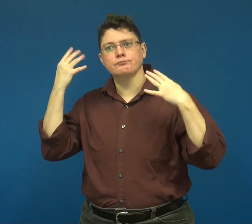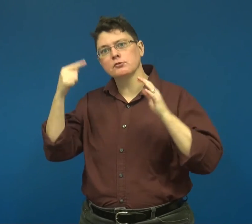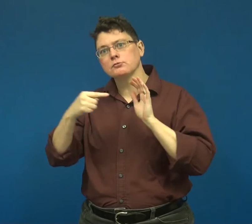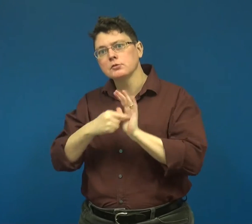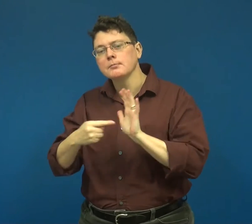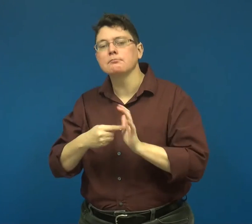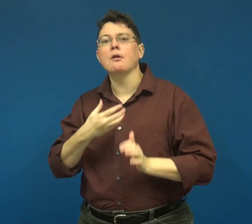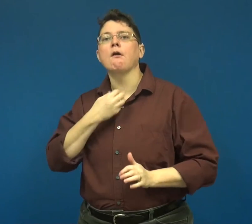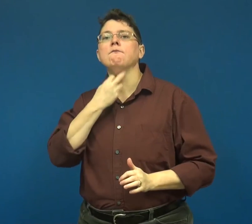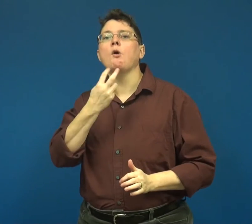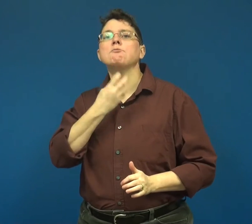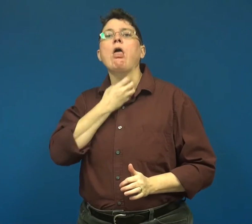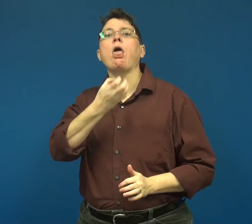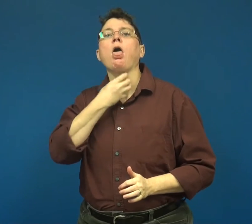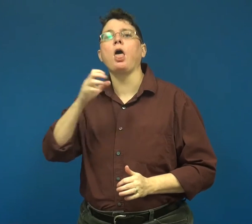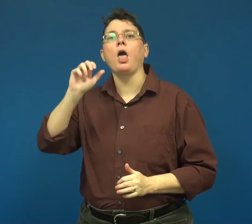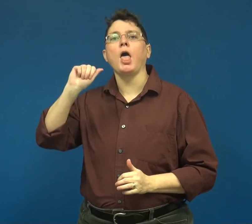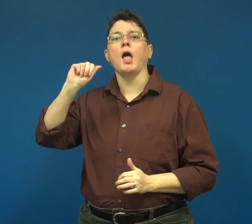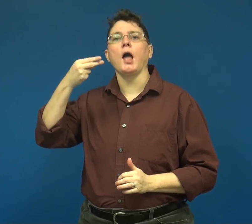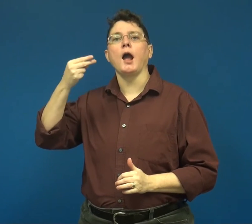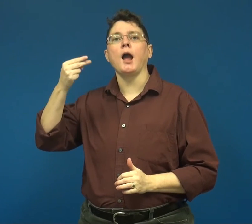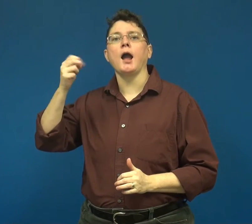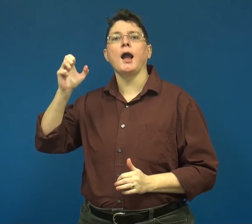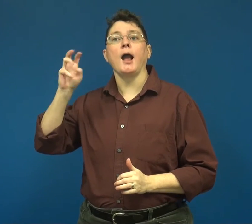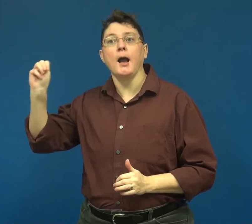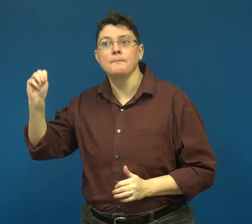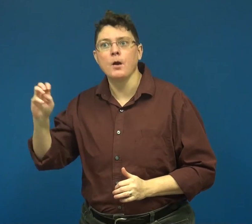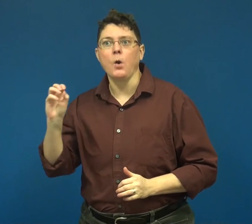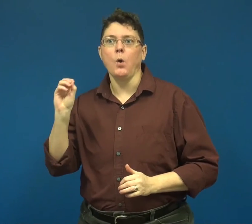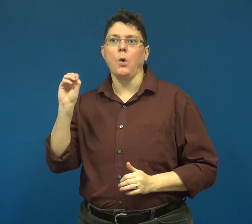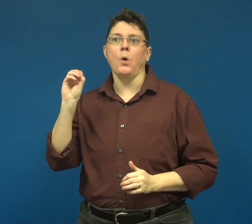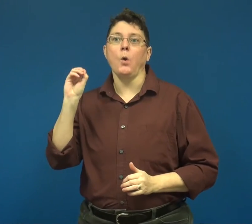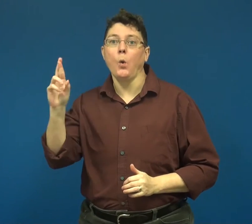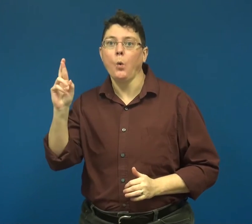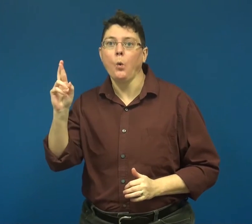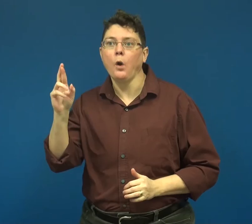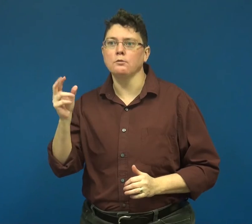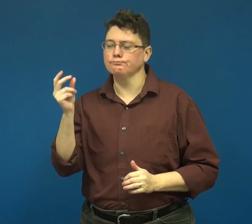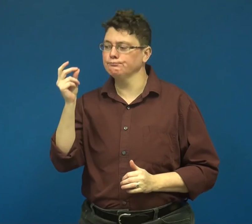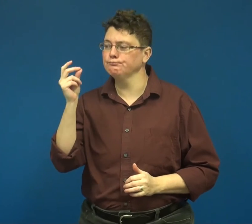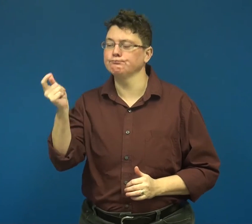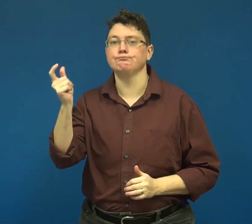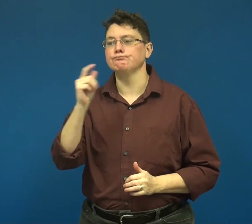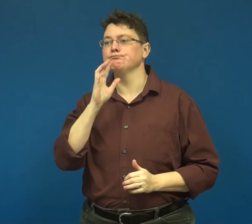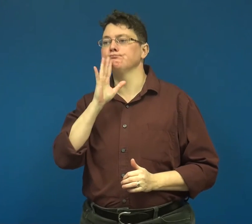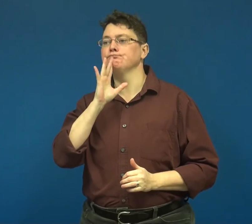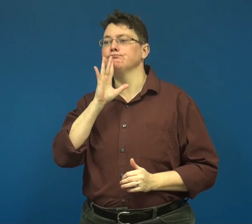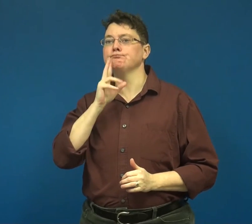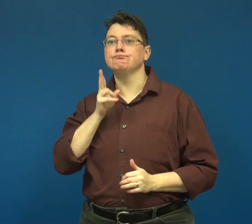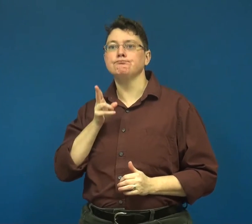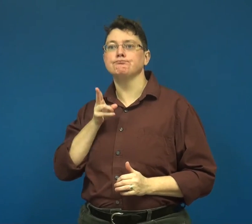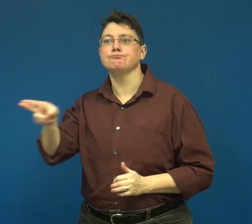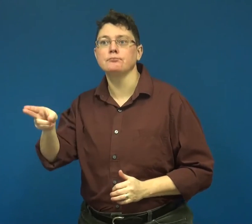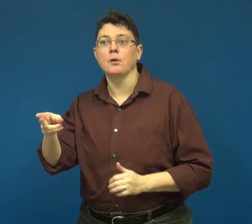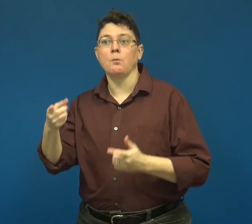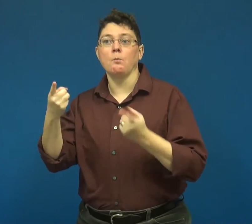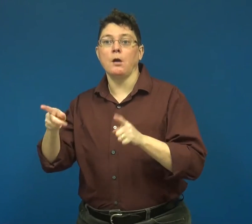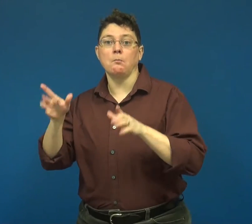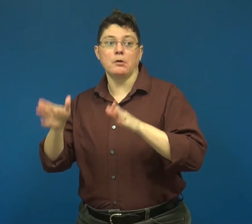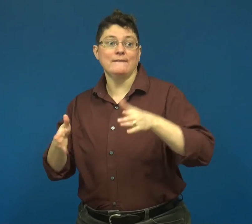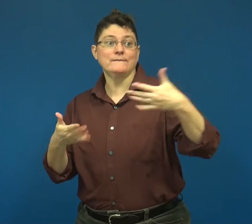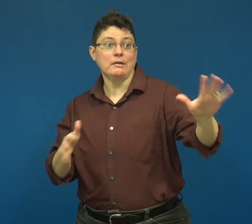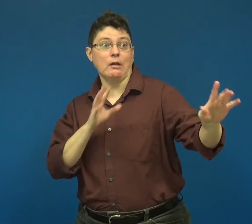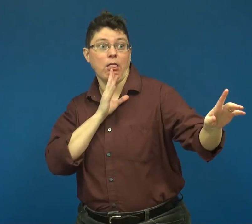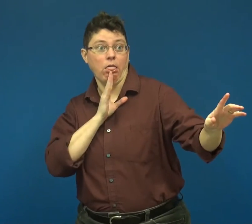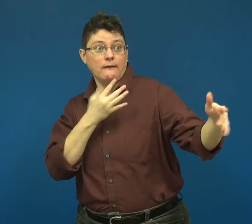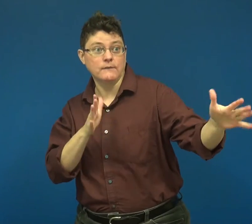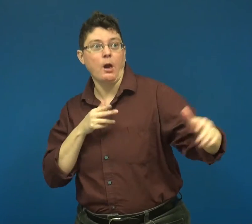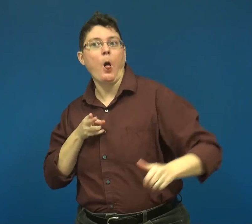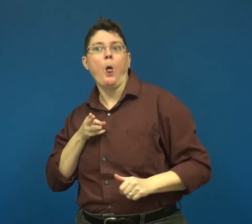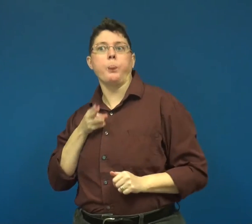as ‘ahem’ or immediately speaking after one person is finished.